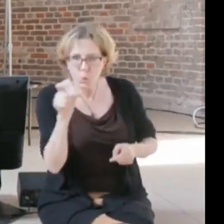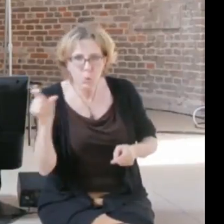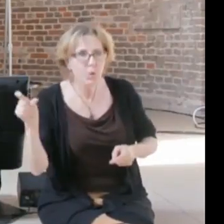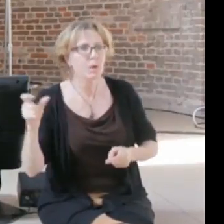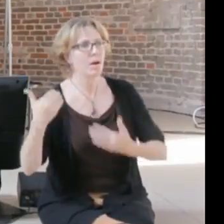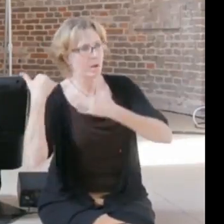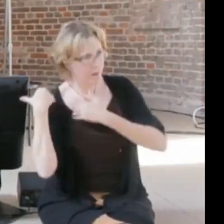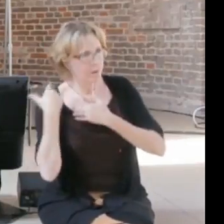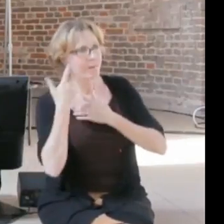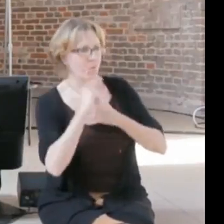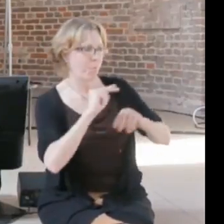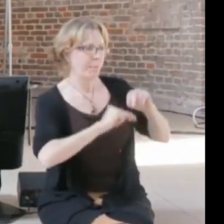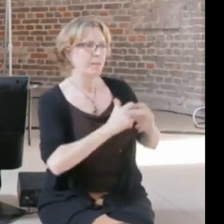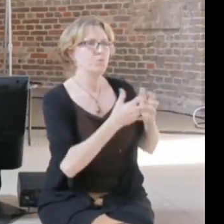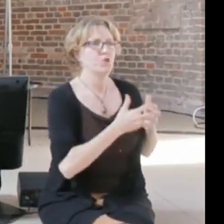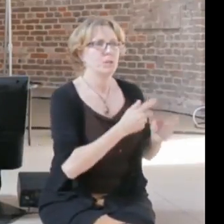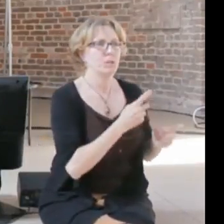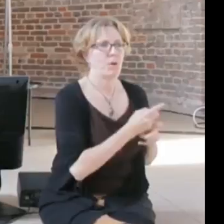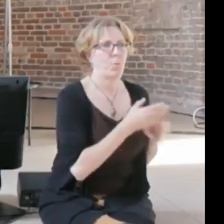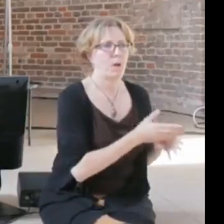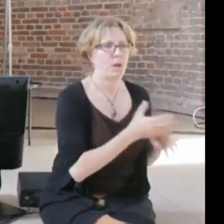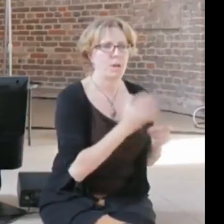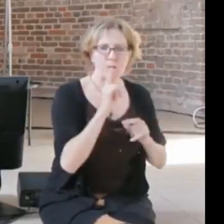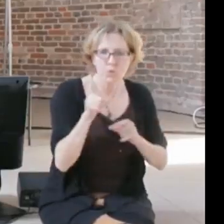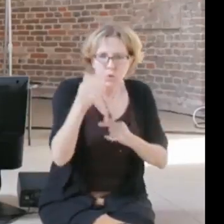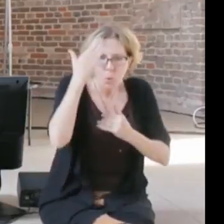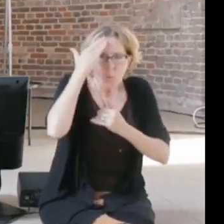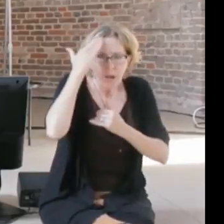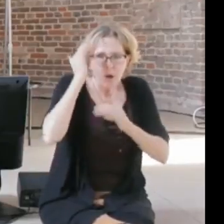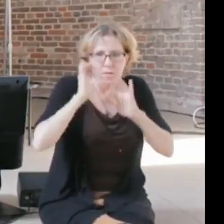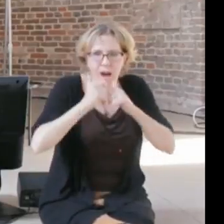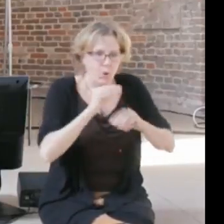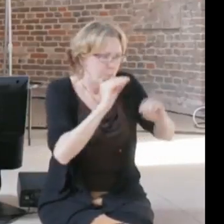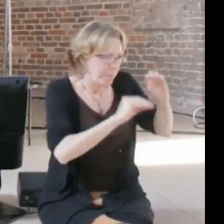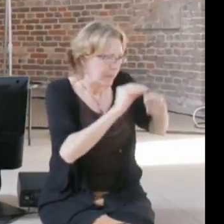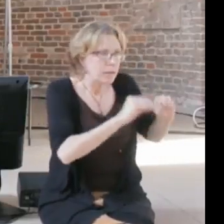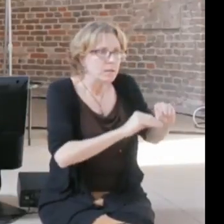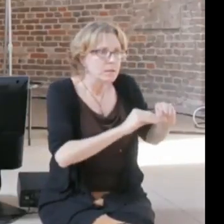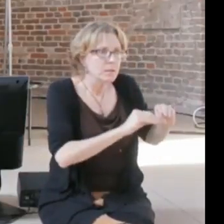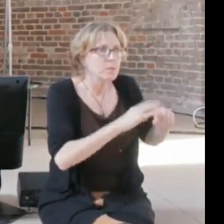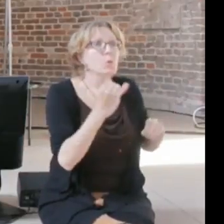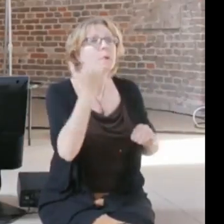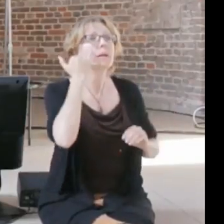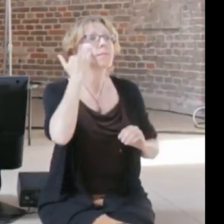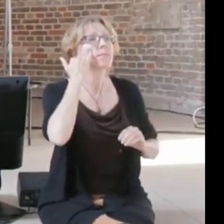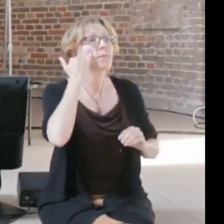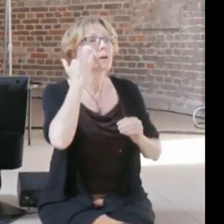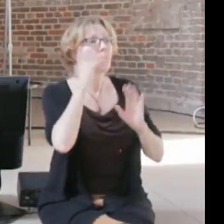aware of what they were doing not only make lawmakers and politicians aware of what modern